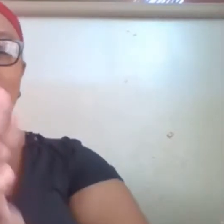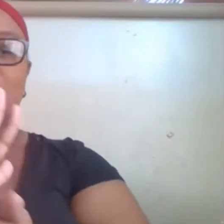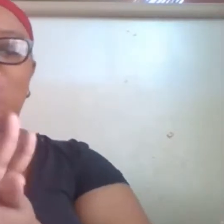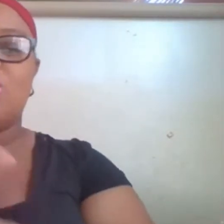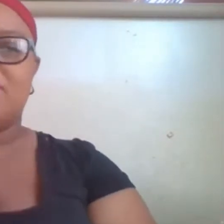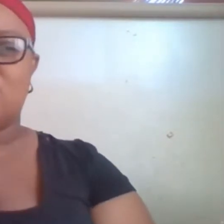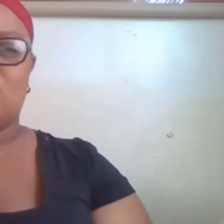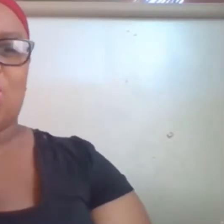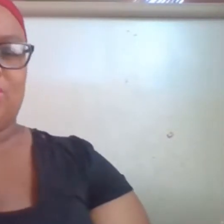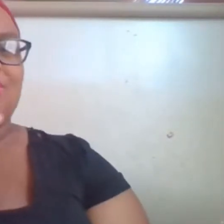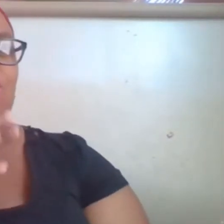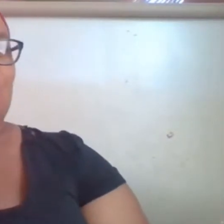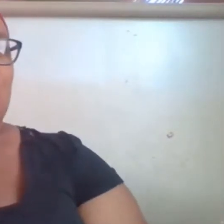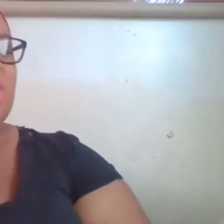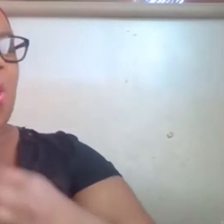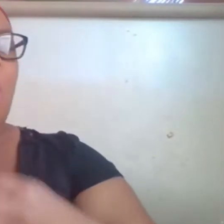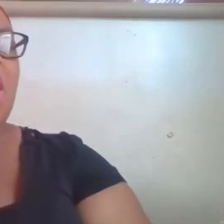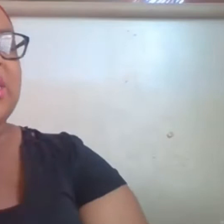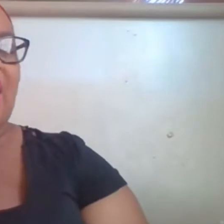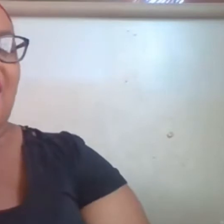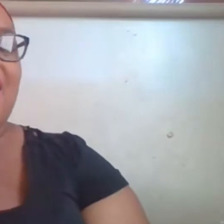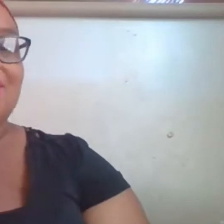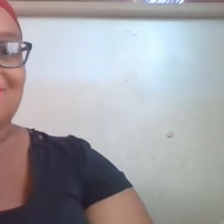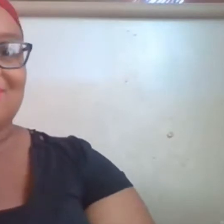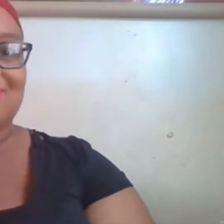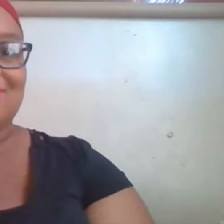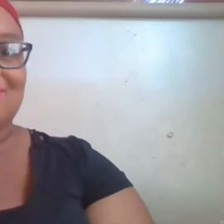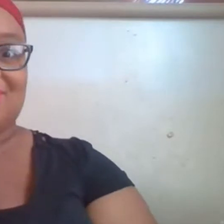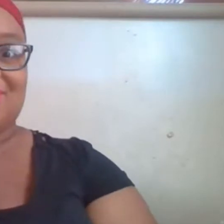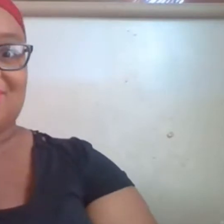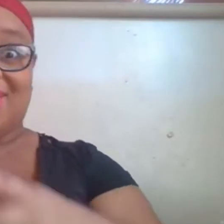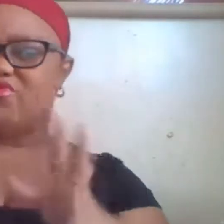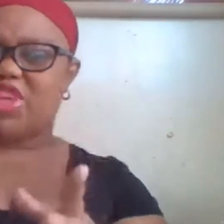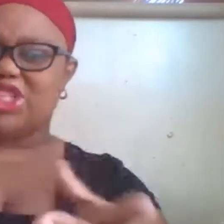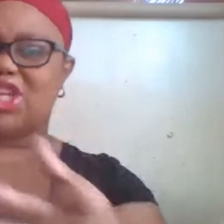and went to a mainstream school I didn't use sign language at the time and so I was very